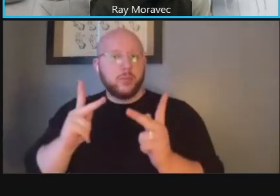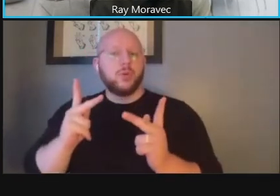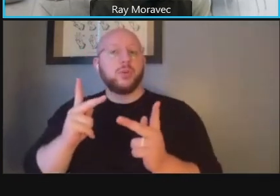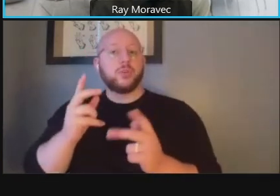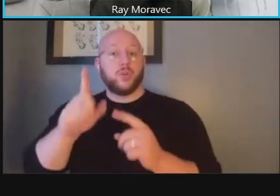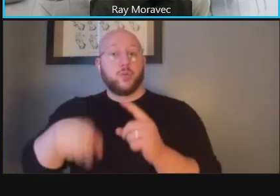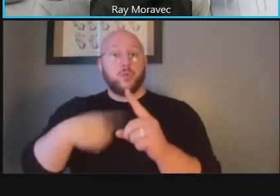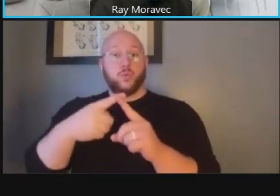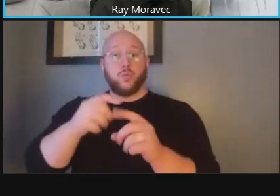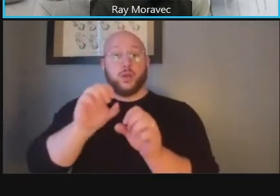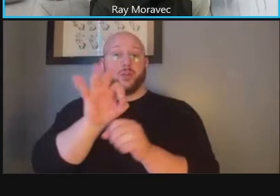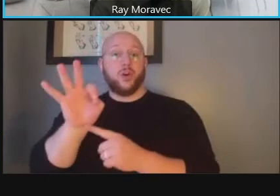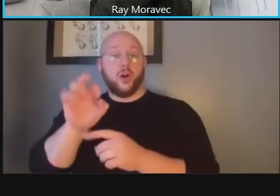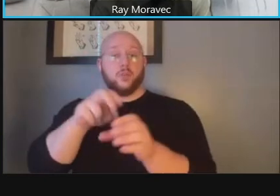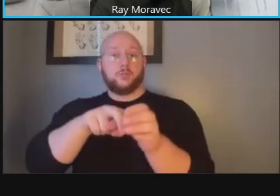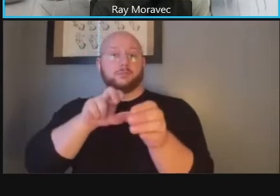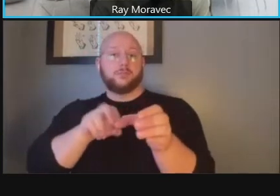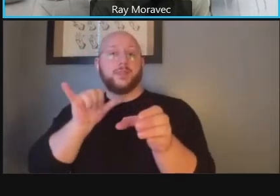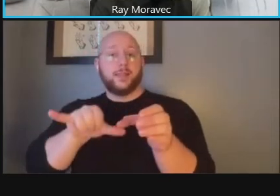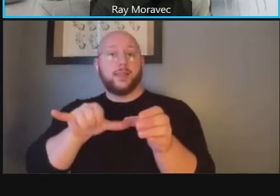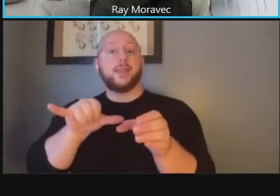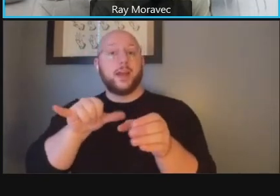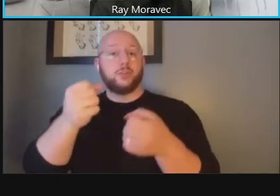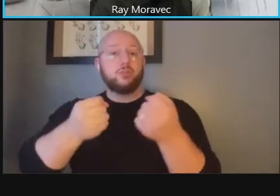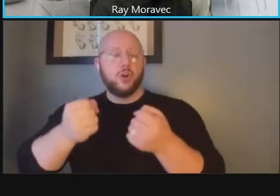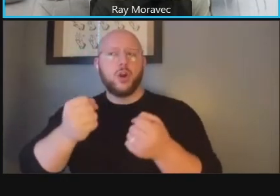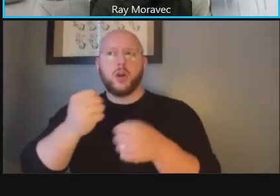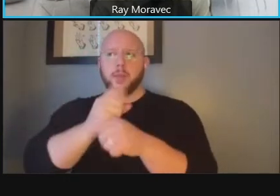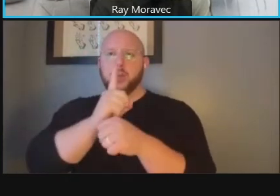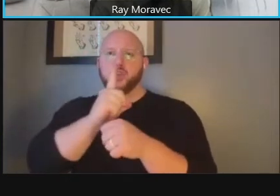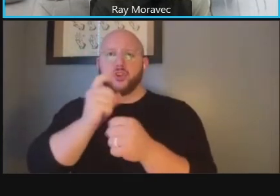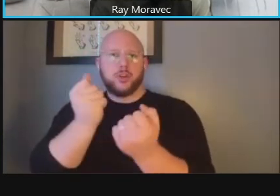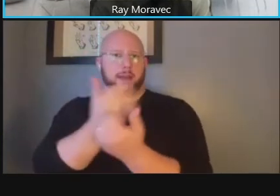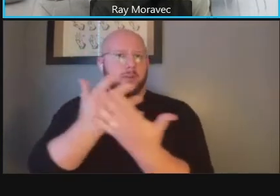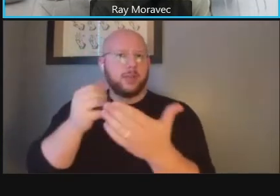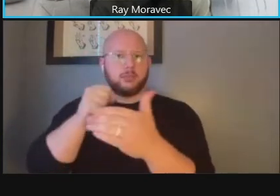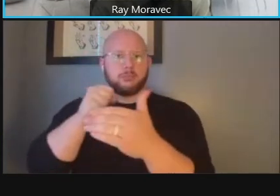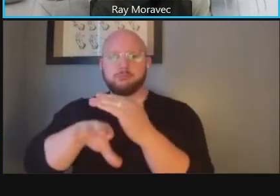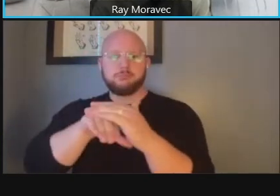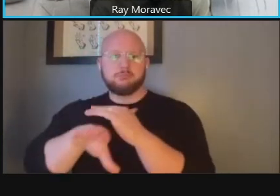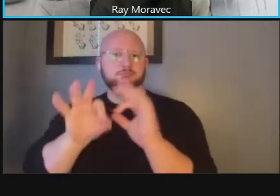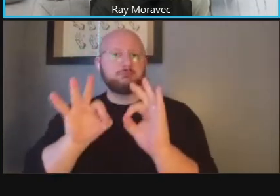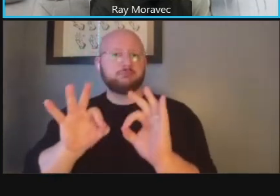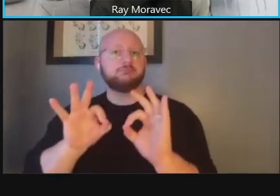conflicts and making sure everything's ada compatible and of course with metro rail